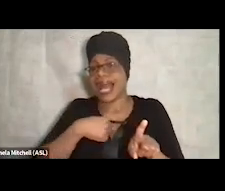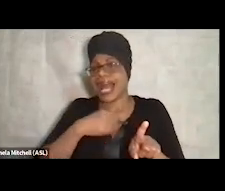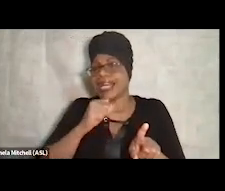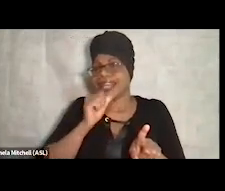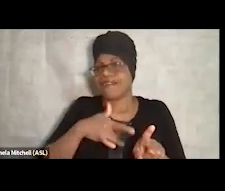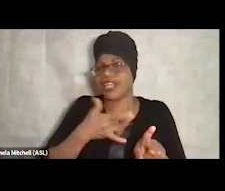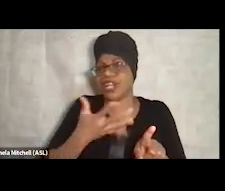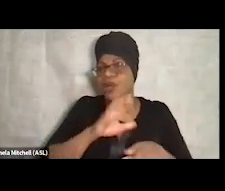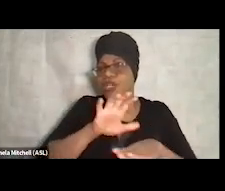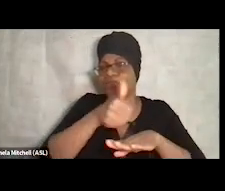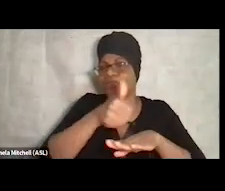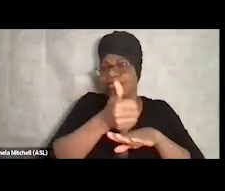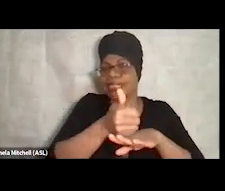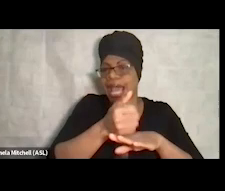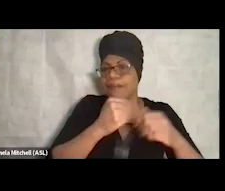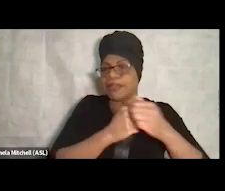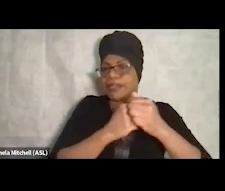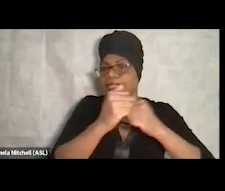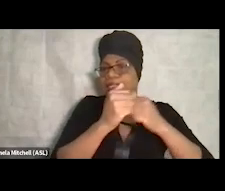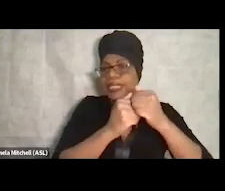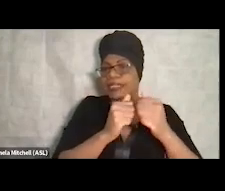that whole infrastructure within our own nonprofit.